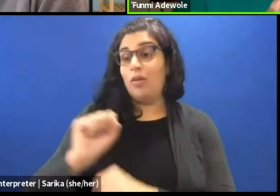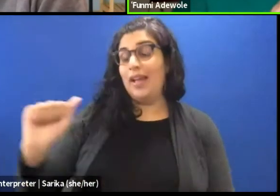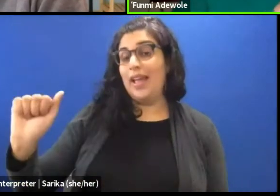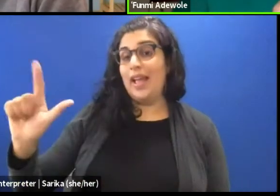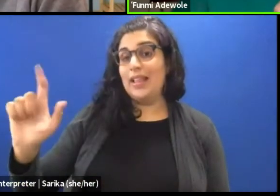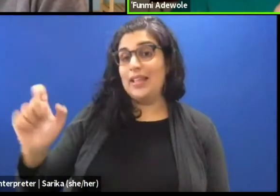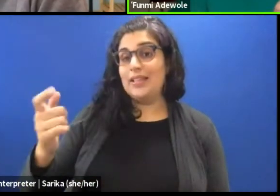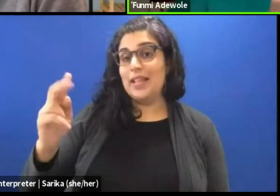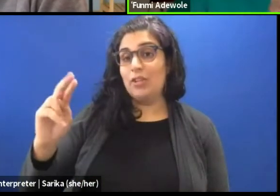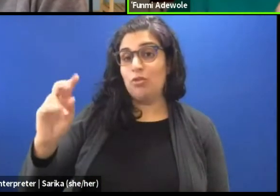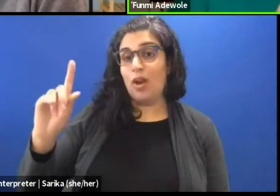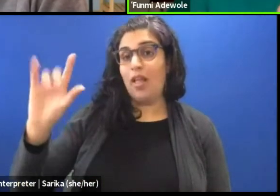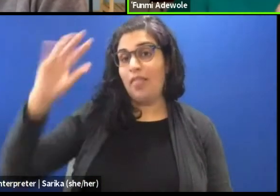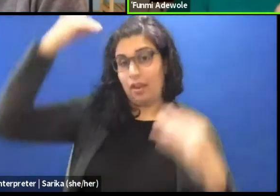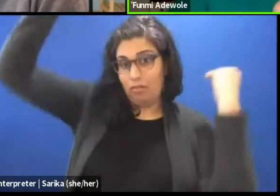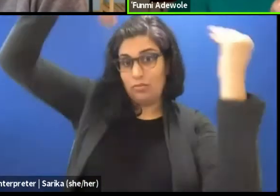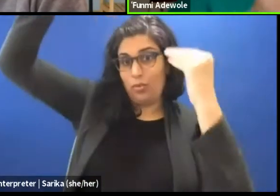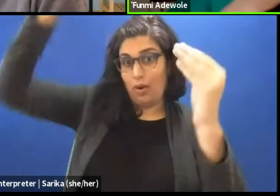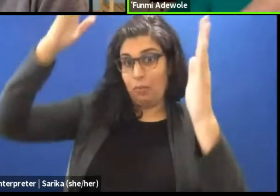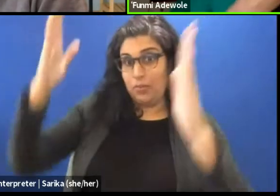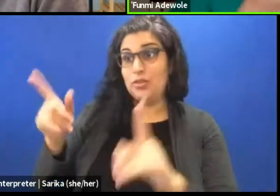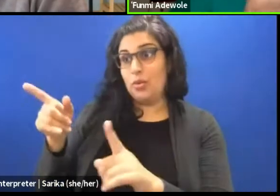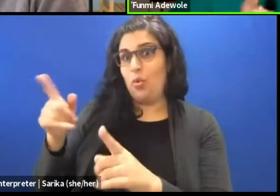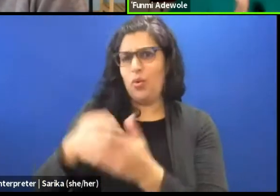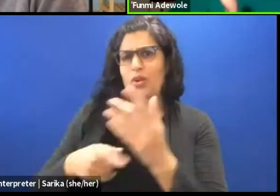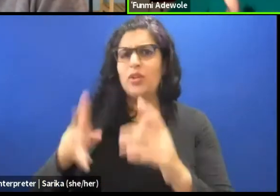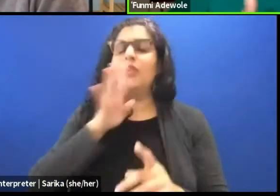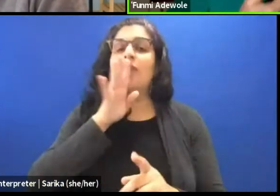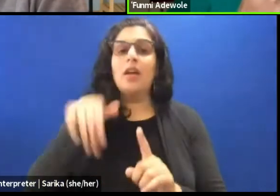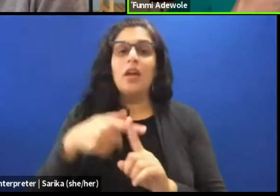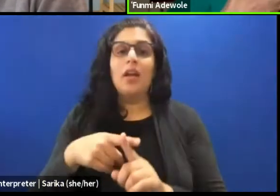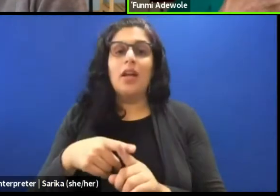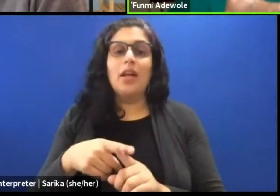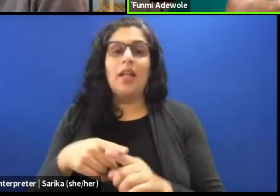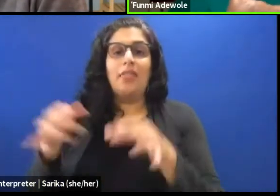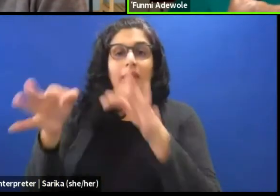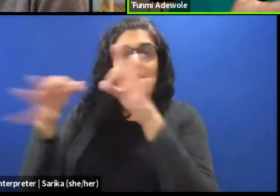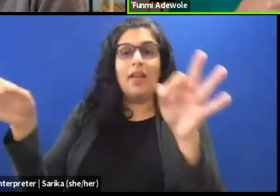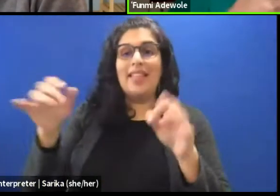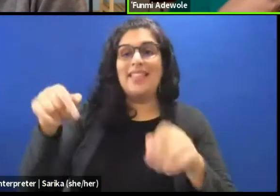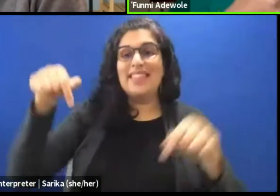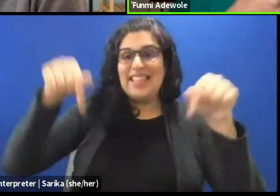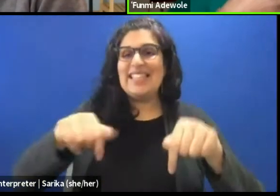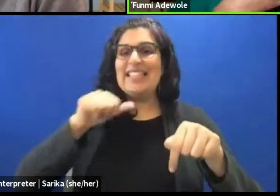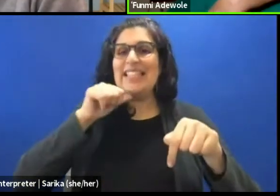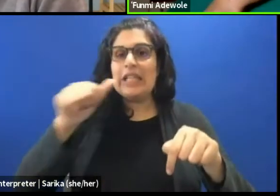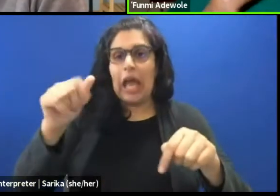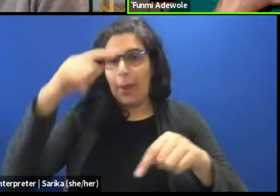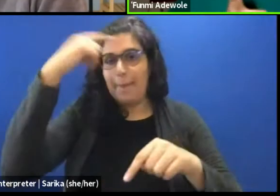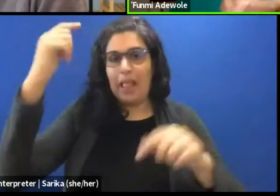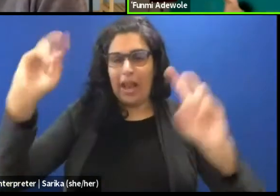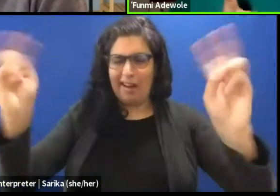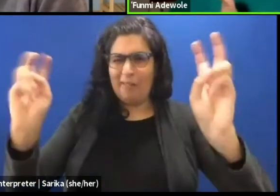what she was trying to talk about, because when she says, "Ce n'est pas noir this is not black." I think she was talking about the complexity